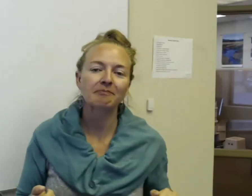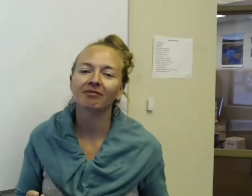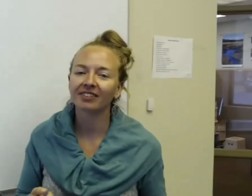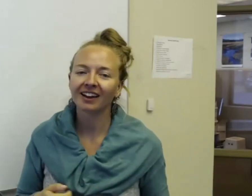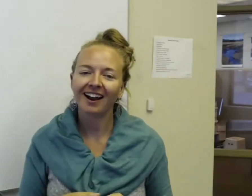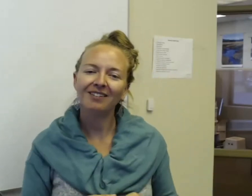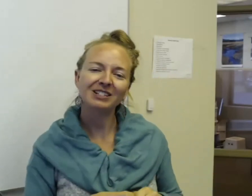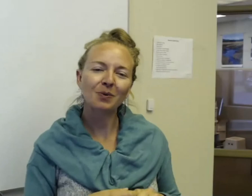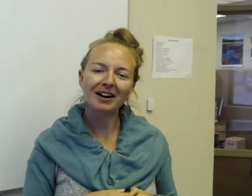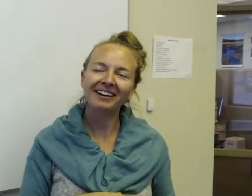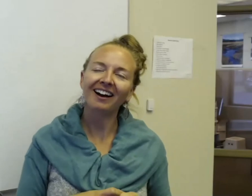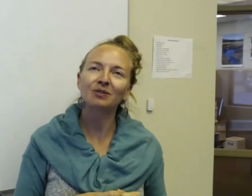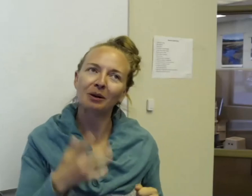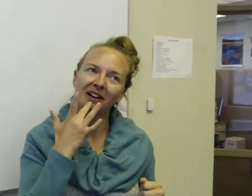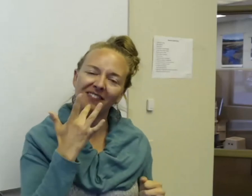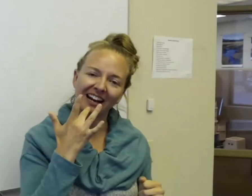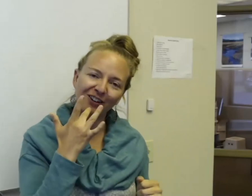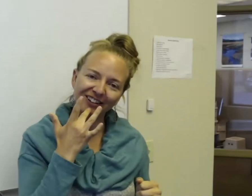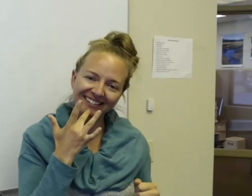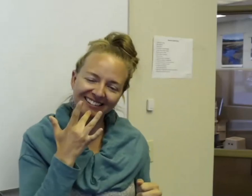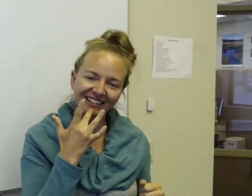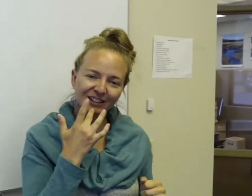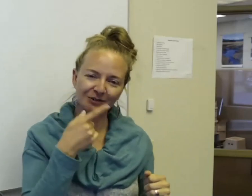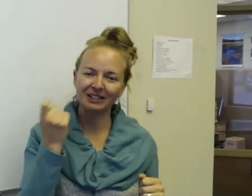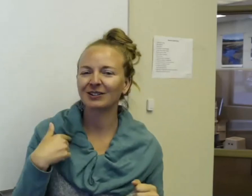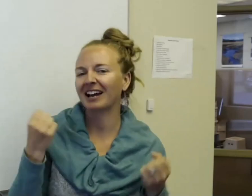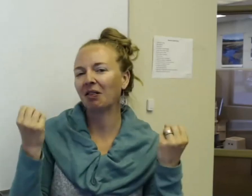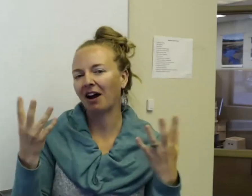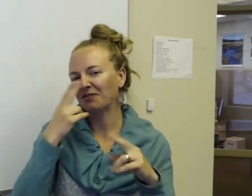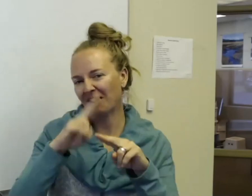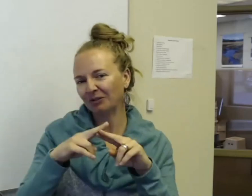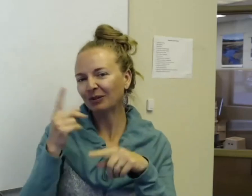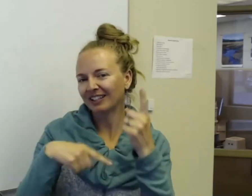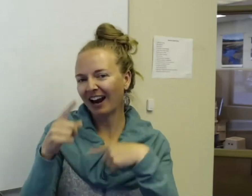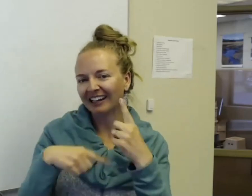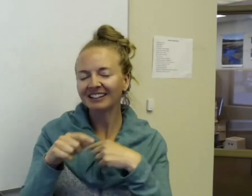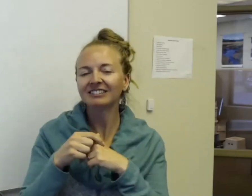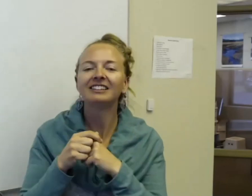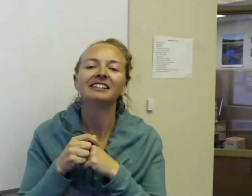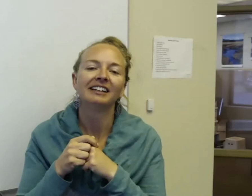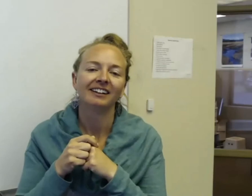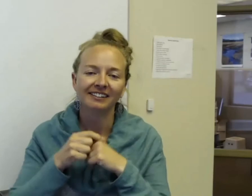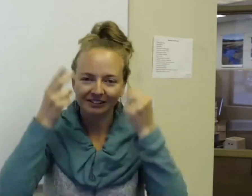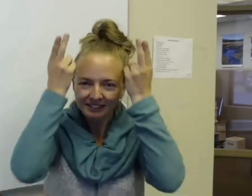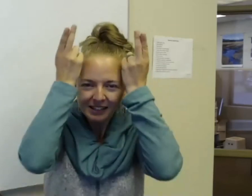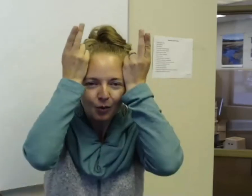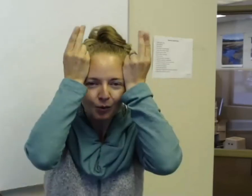And this one is one of my favorites, just because you can have a lot of fun with signing it.